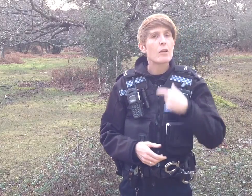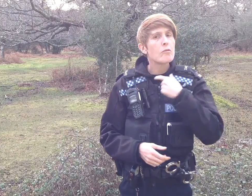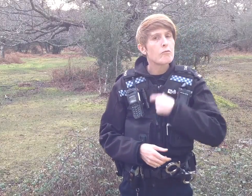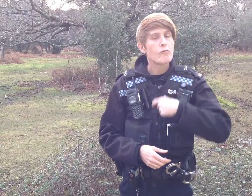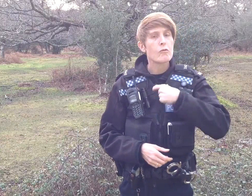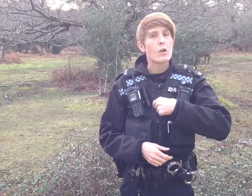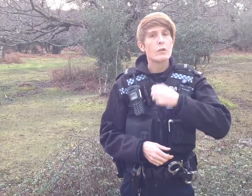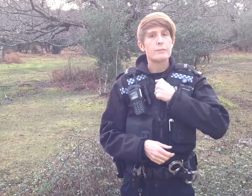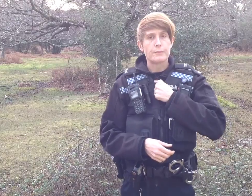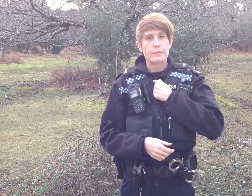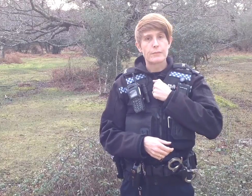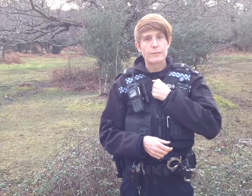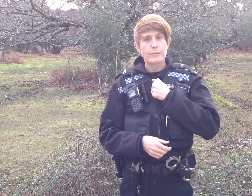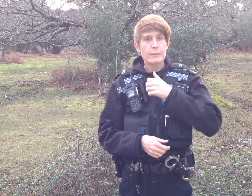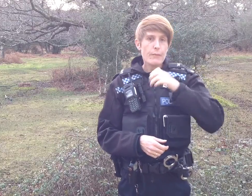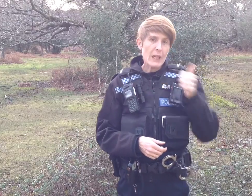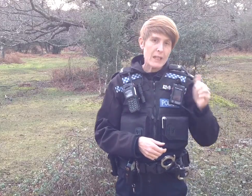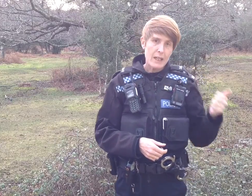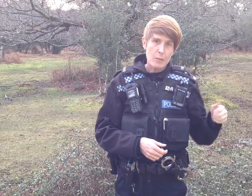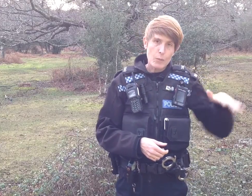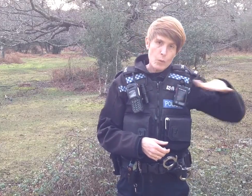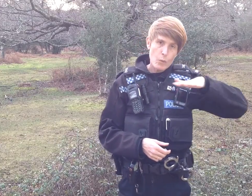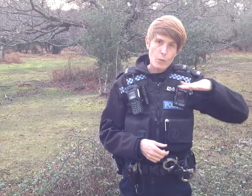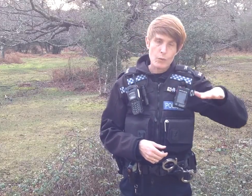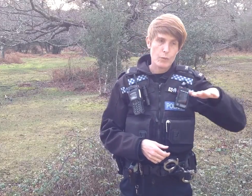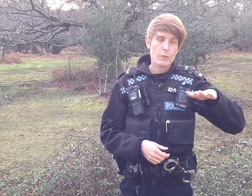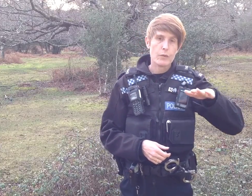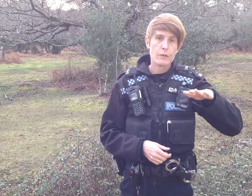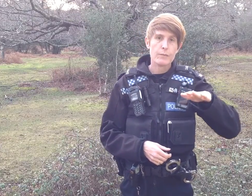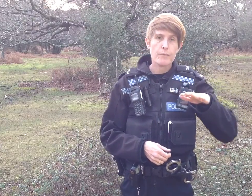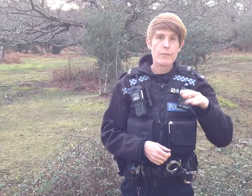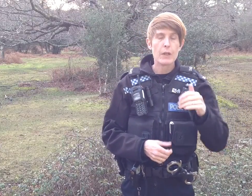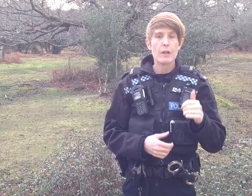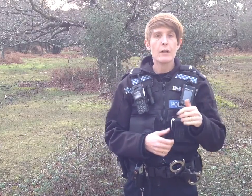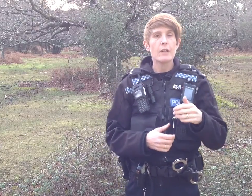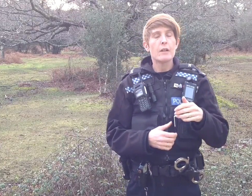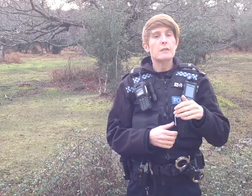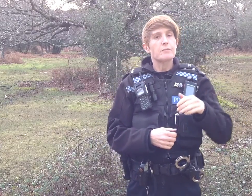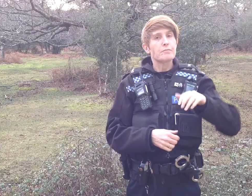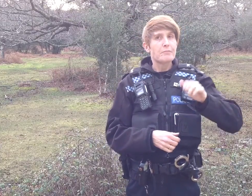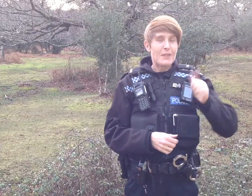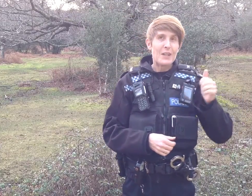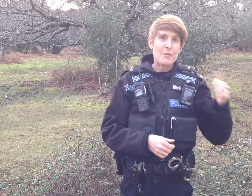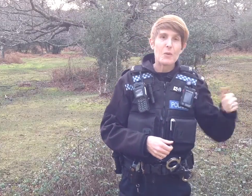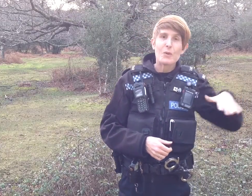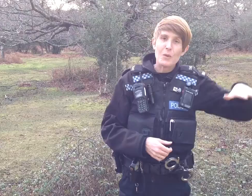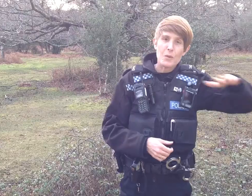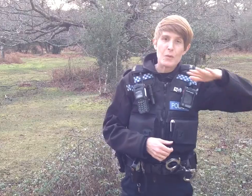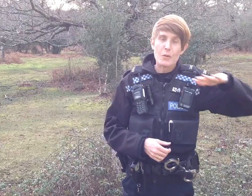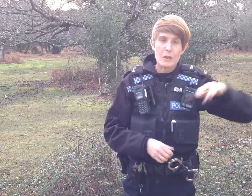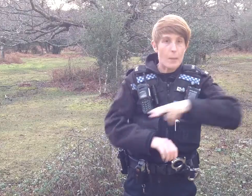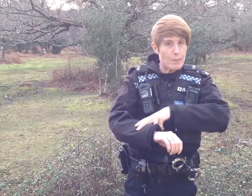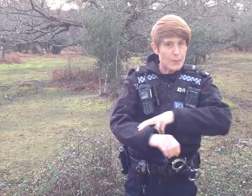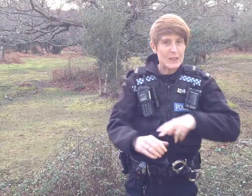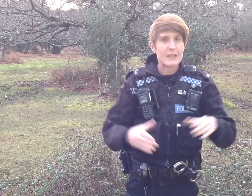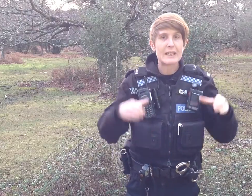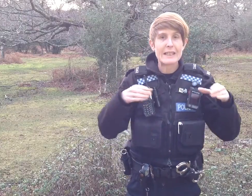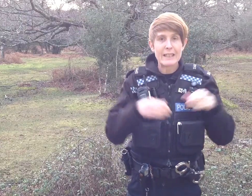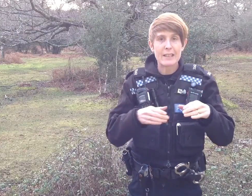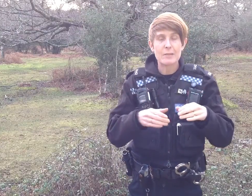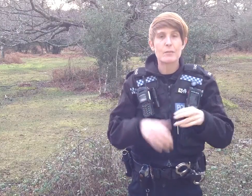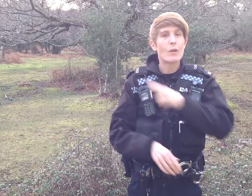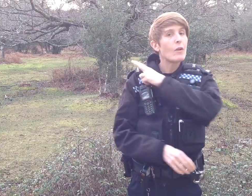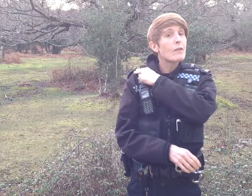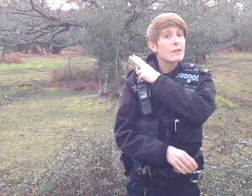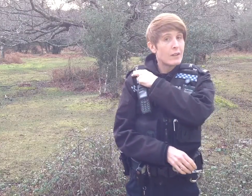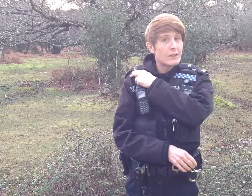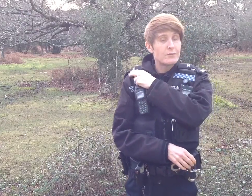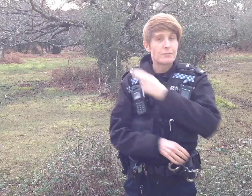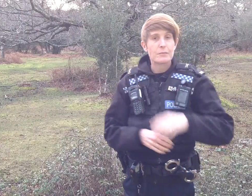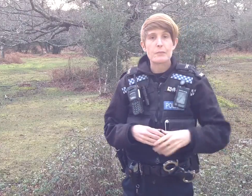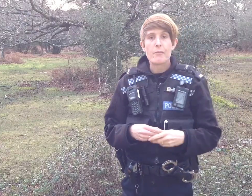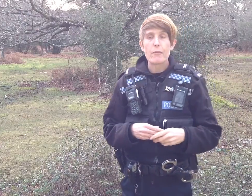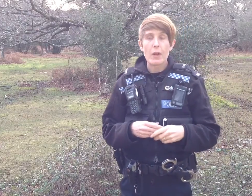My role is a Neighbourhood ... ...Neighbourhood Police Team Officer.